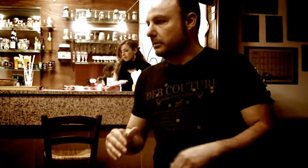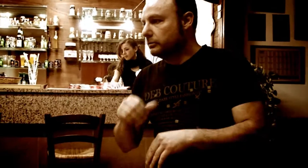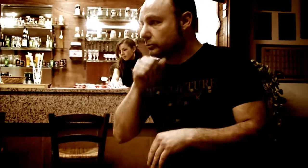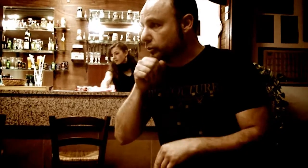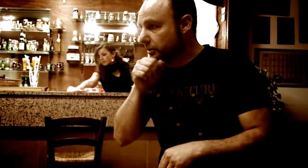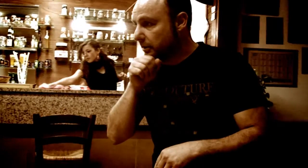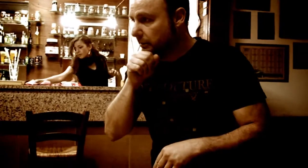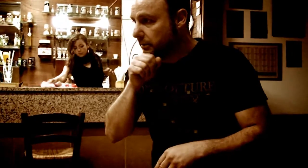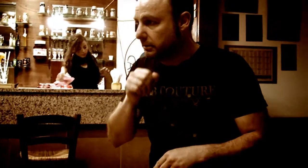sorry